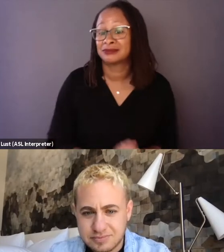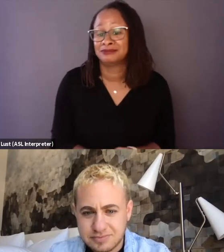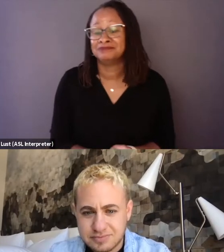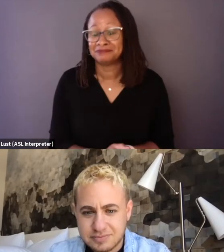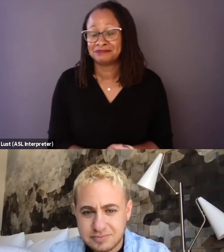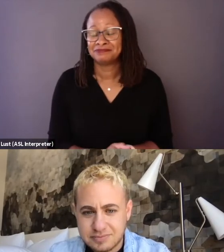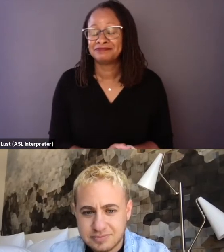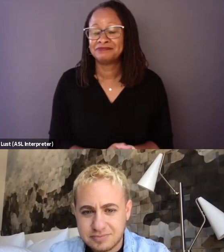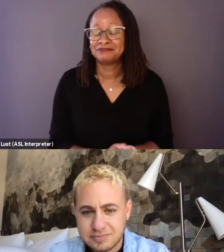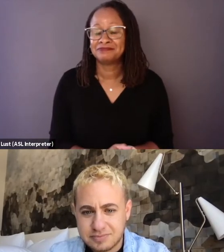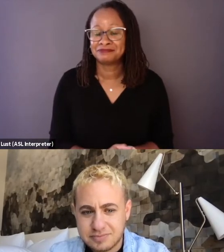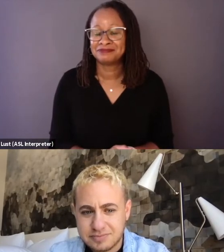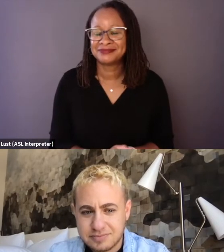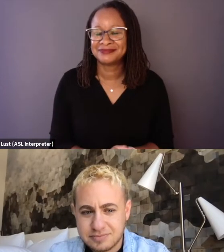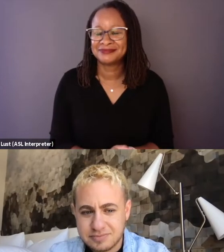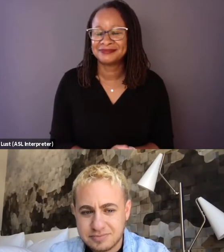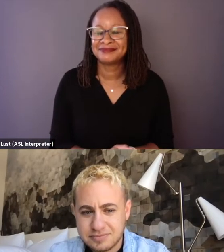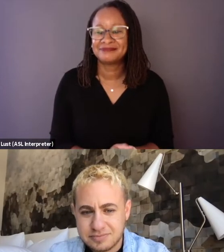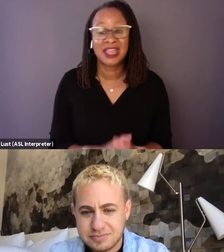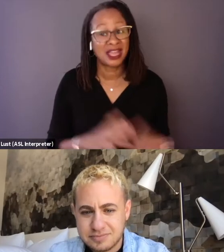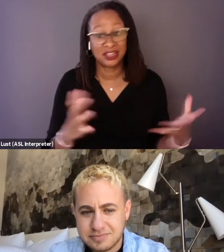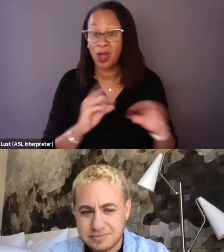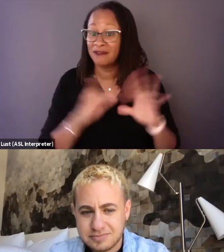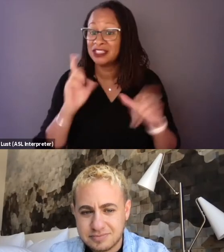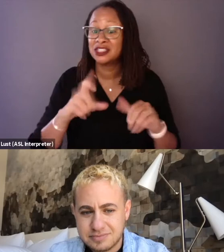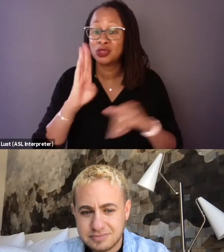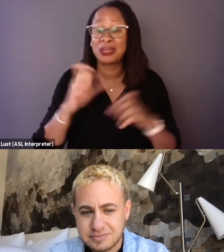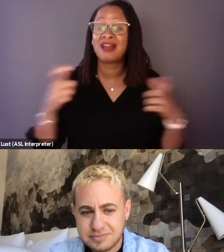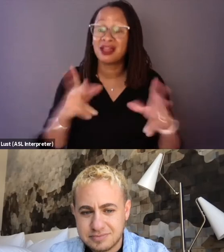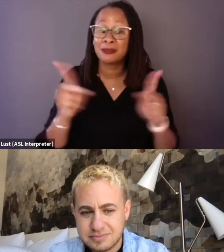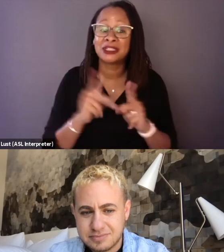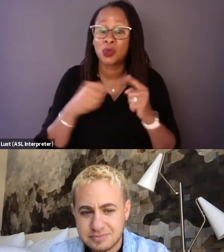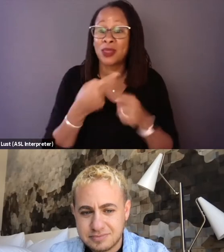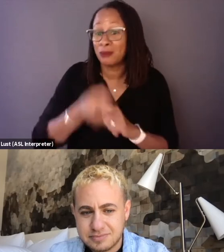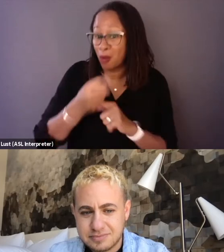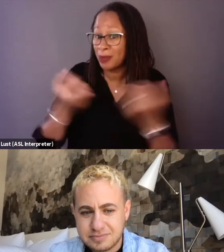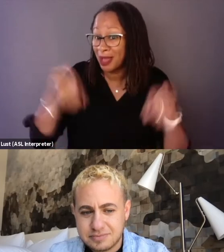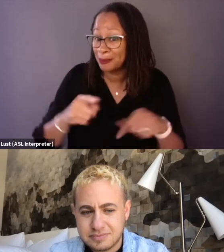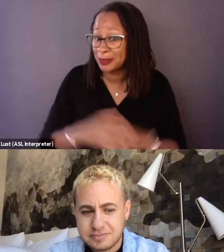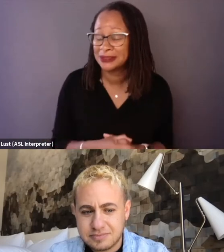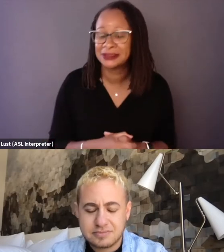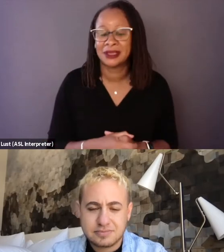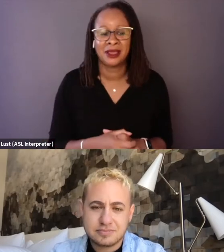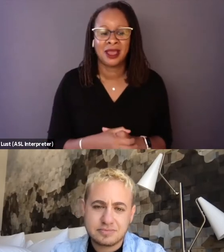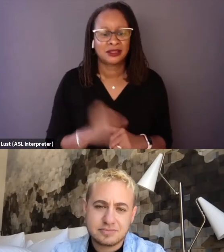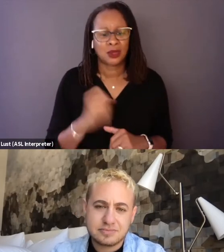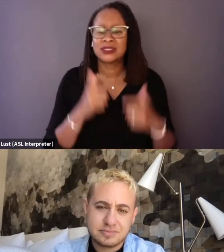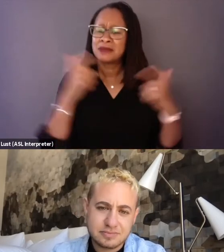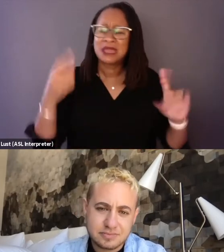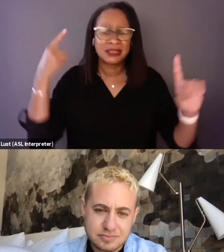to be in a lot of places when that moment is happening. So, yeah, it was a big intention of ours